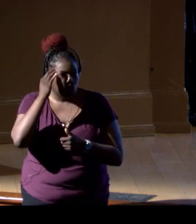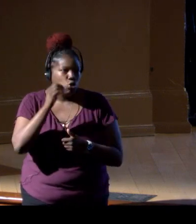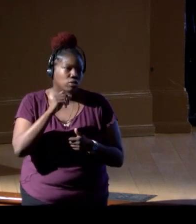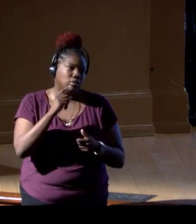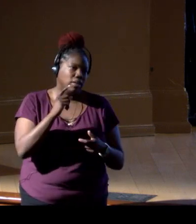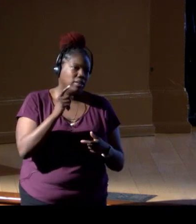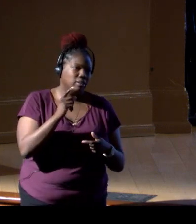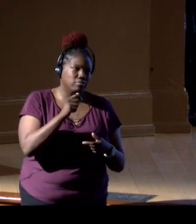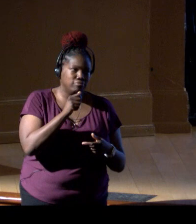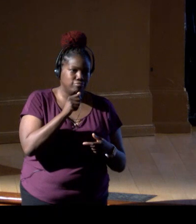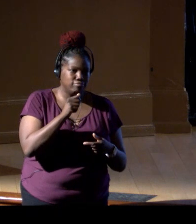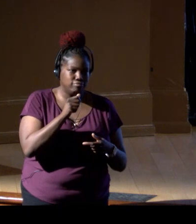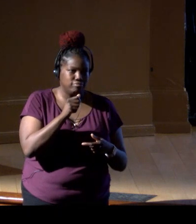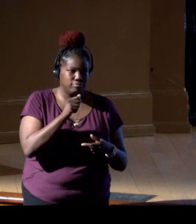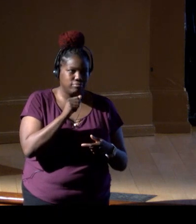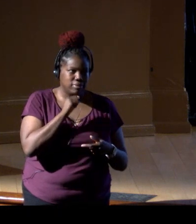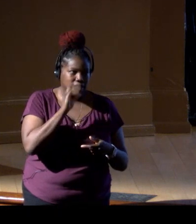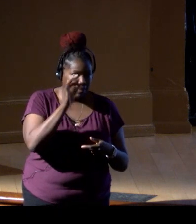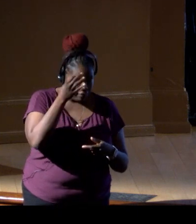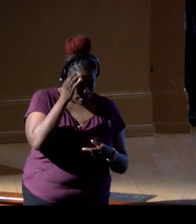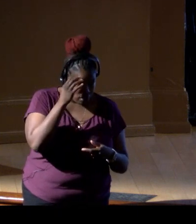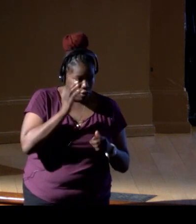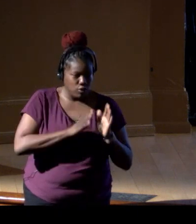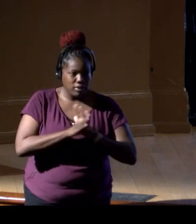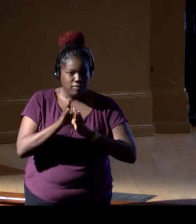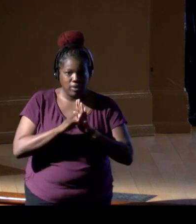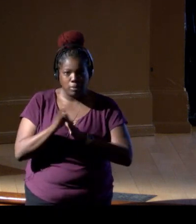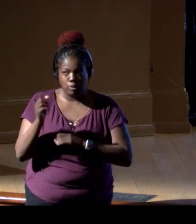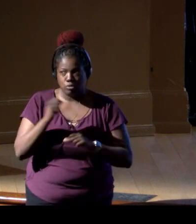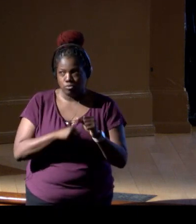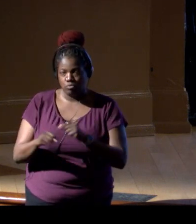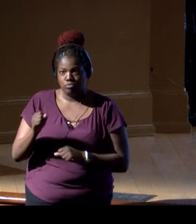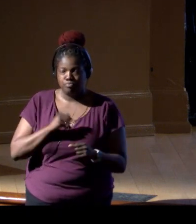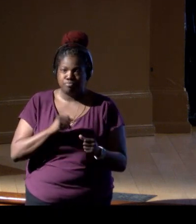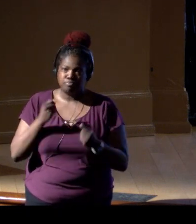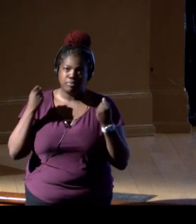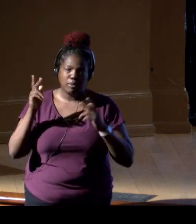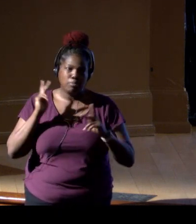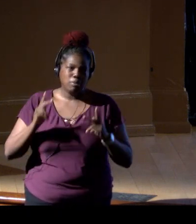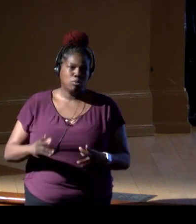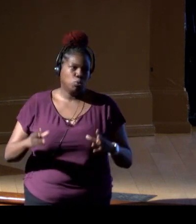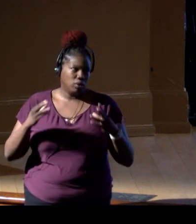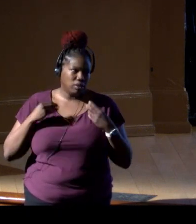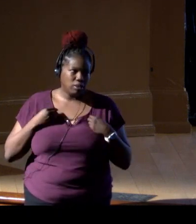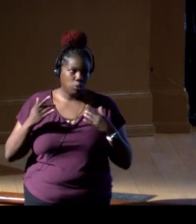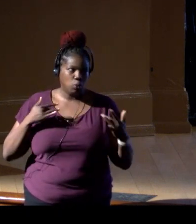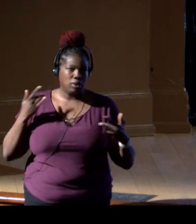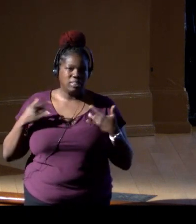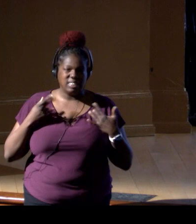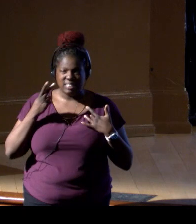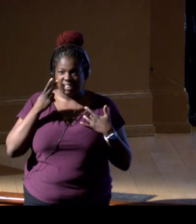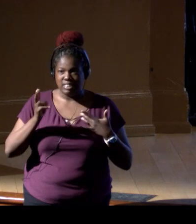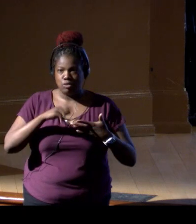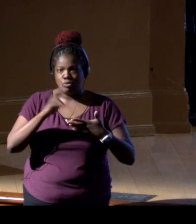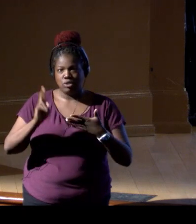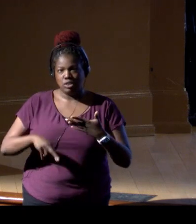who contributed to drafting of the strategy. It's been so well-received, and we're really excited to see all the outcomes to come.